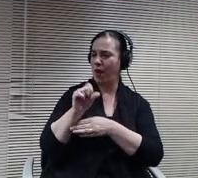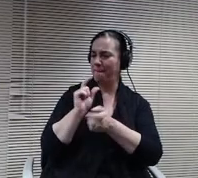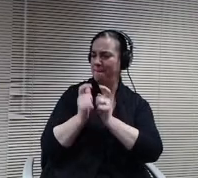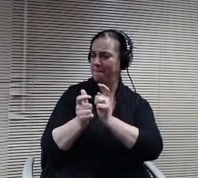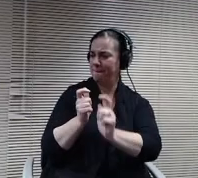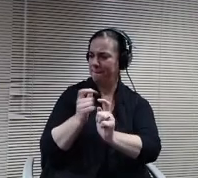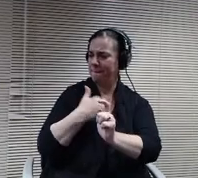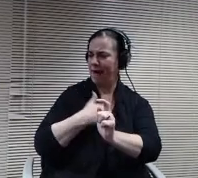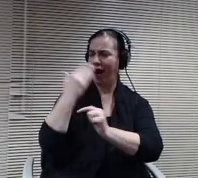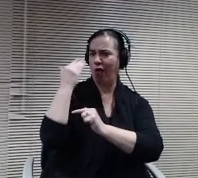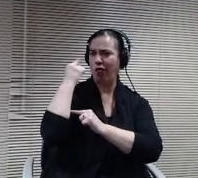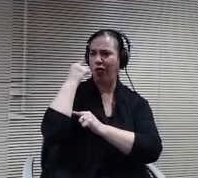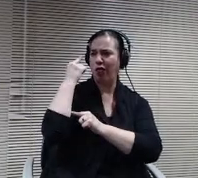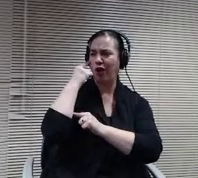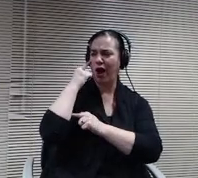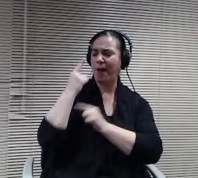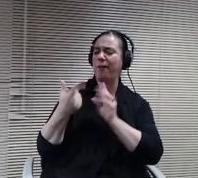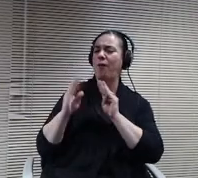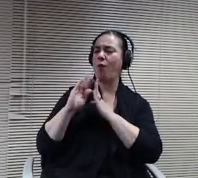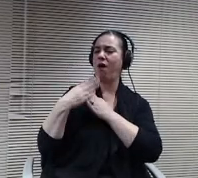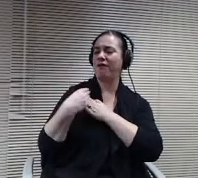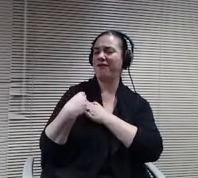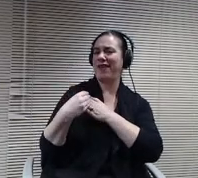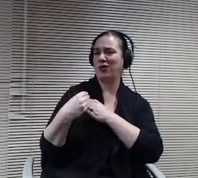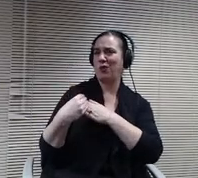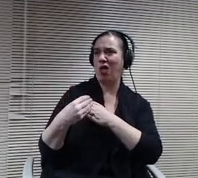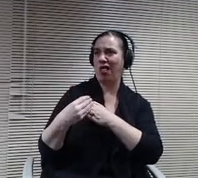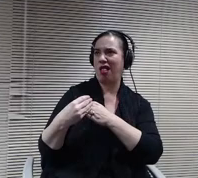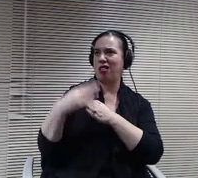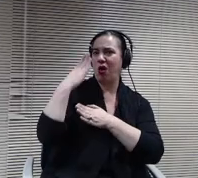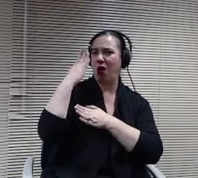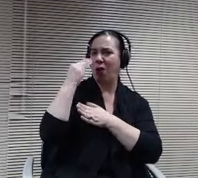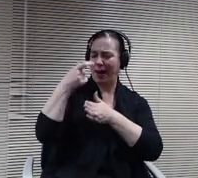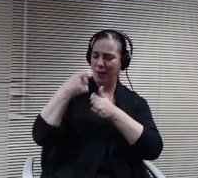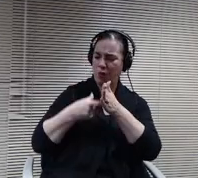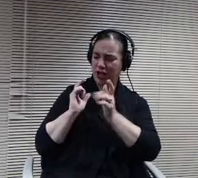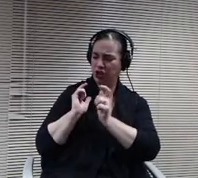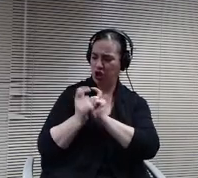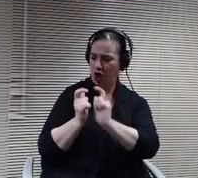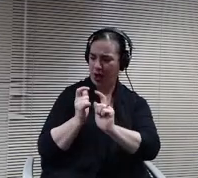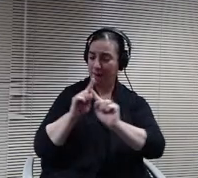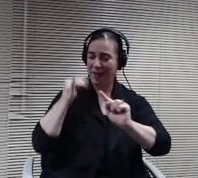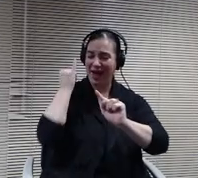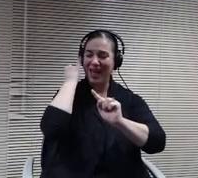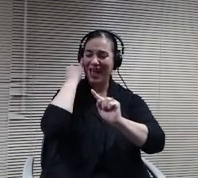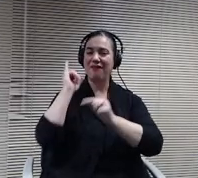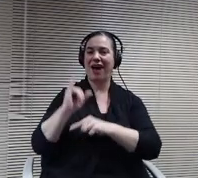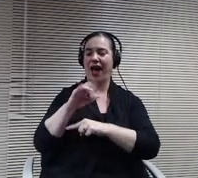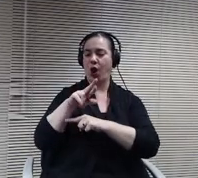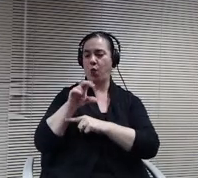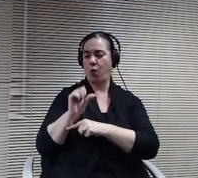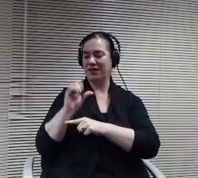extent the prices change in the lakes, but as long as it stays that way that that makes sense. OK, thank you. Thank you Mike.